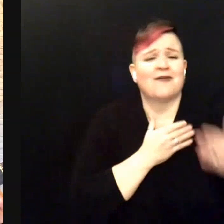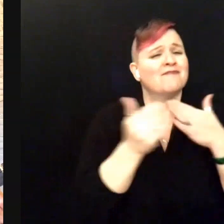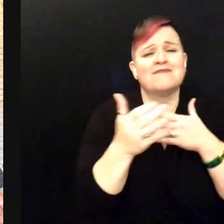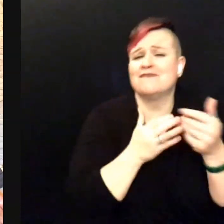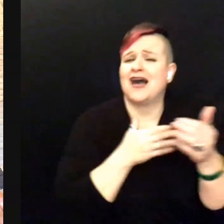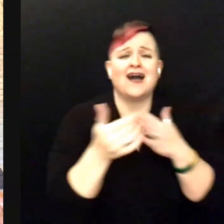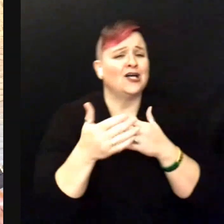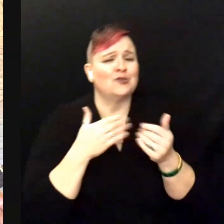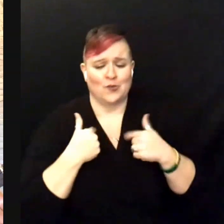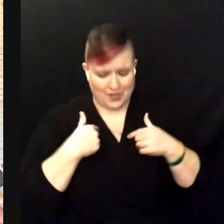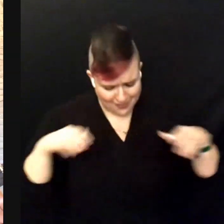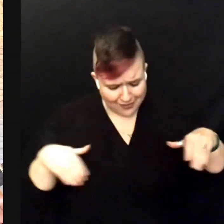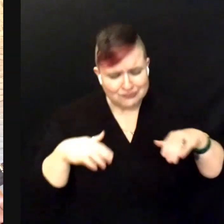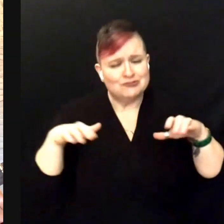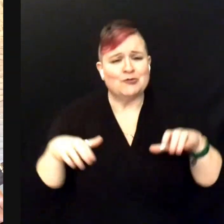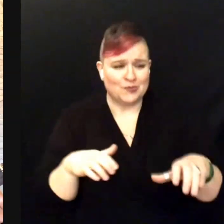To Blue Bayou